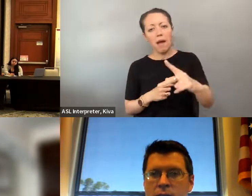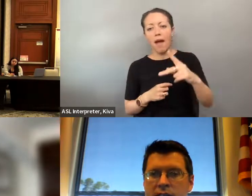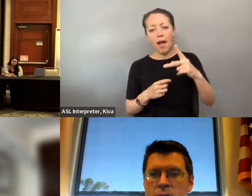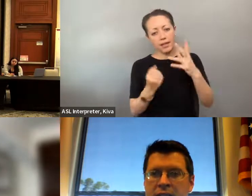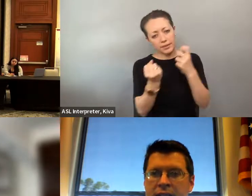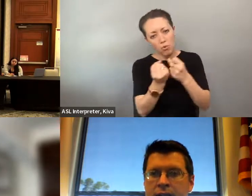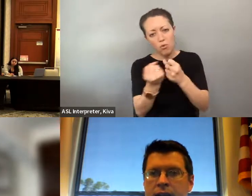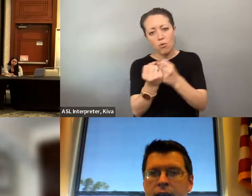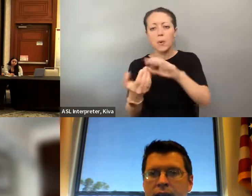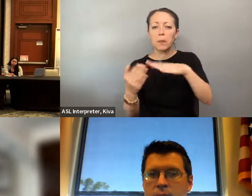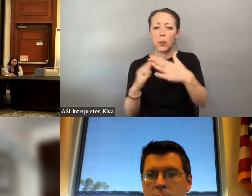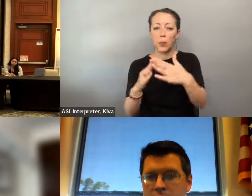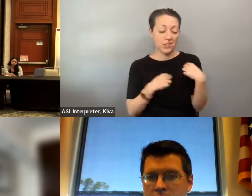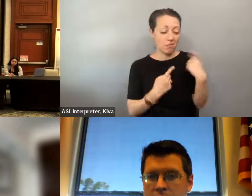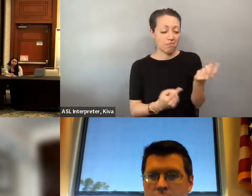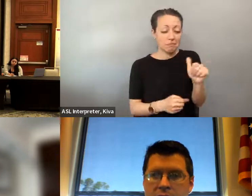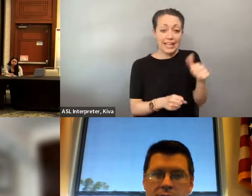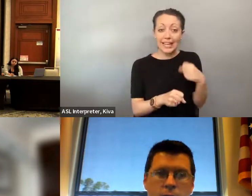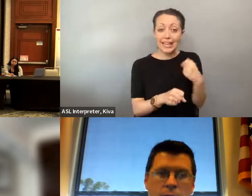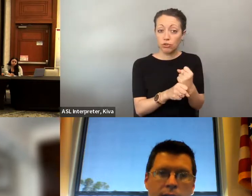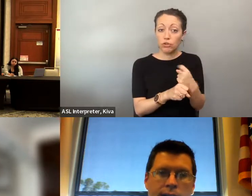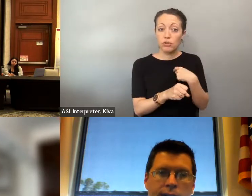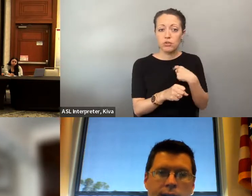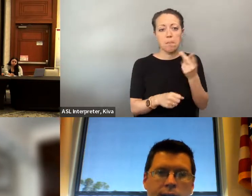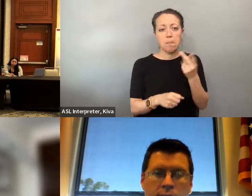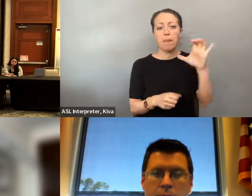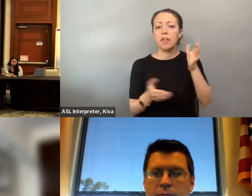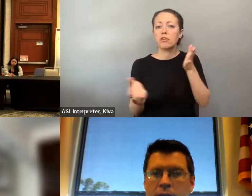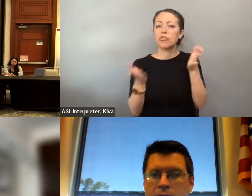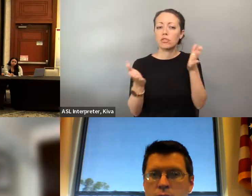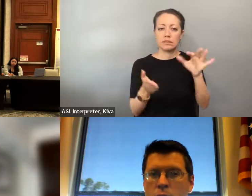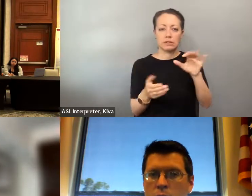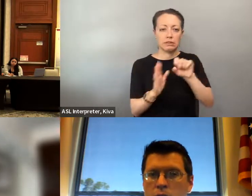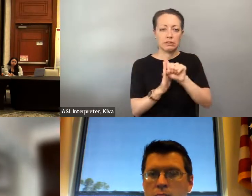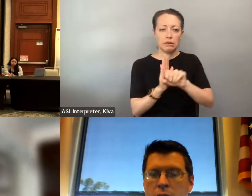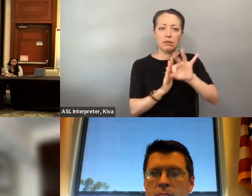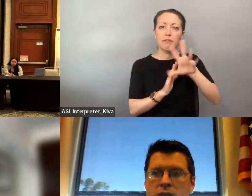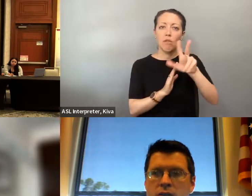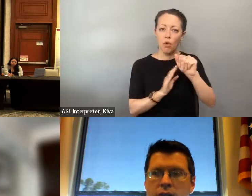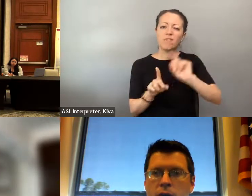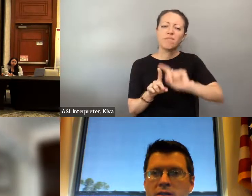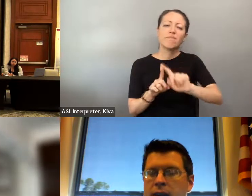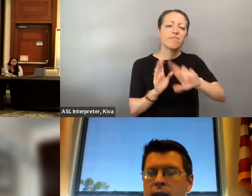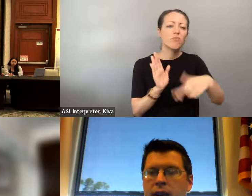disability, and having reached my full independence was able to give back and serve the last ten plus years of my and then eventually, having reached my full independence, was able to get back and serve the last 10 plus years of my career has been public service for the State of Florida. career has been in public service or the state of